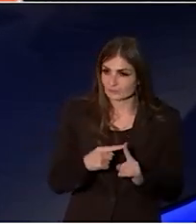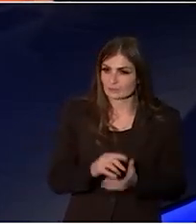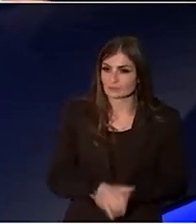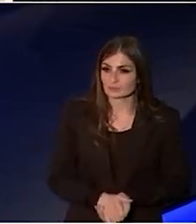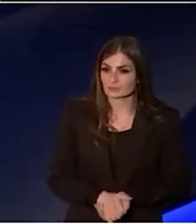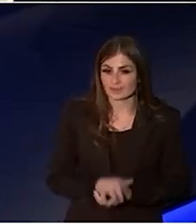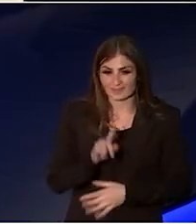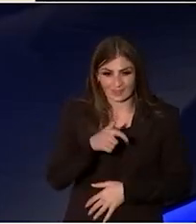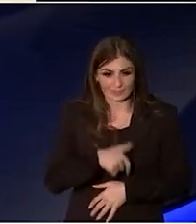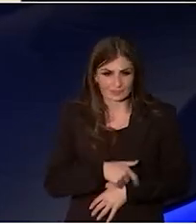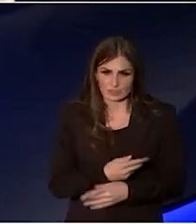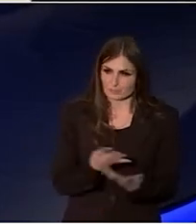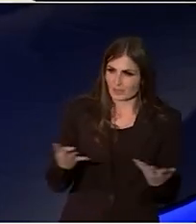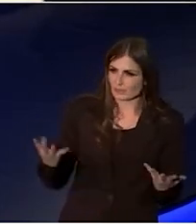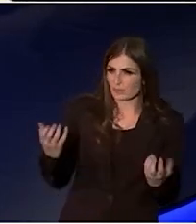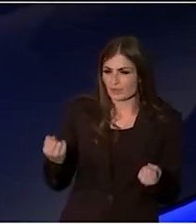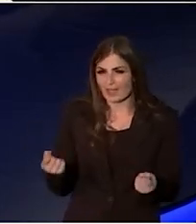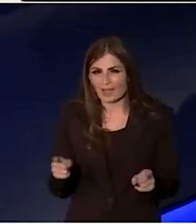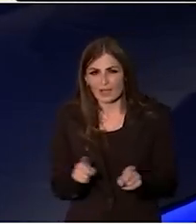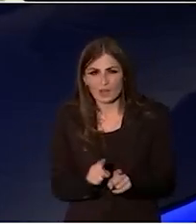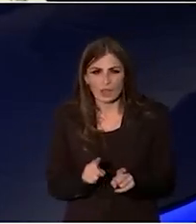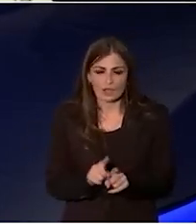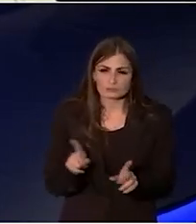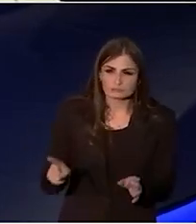At that moment, everybody had at the the SB and a lot of you were